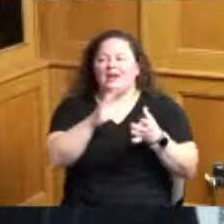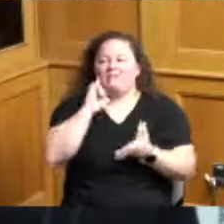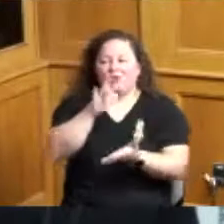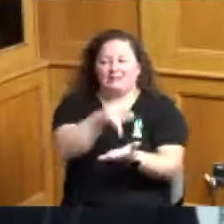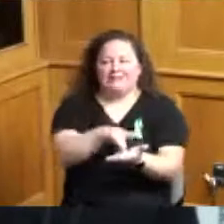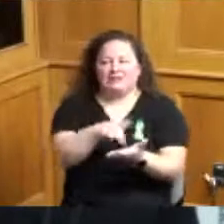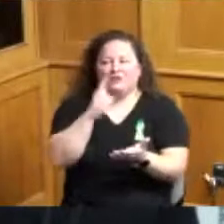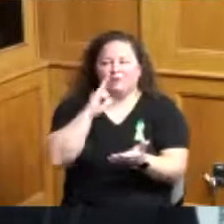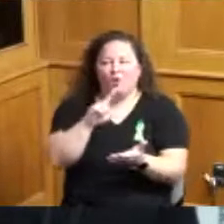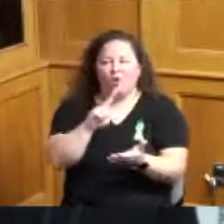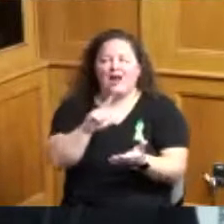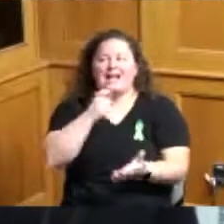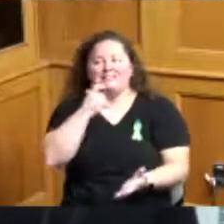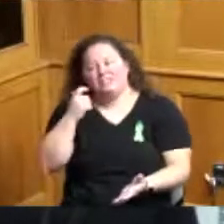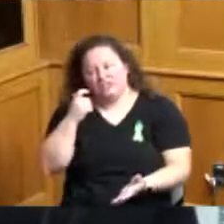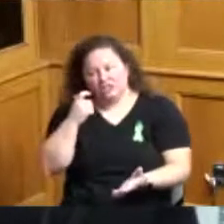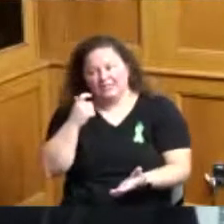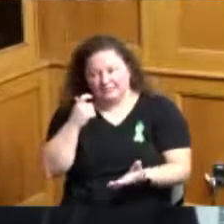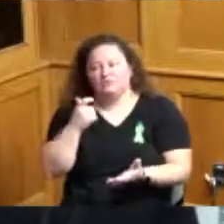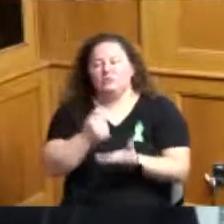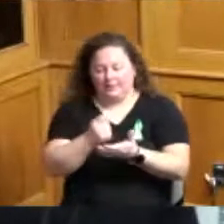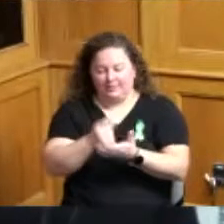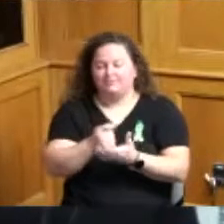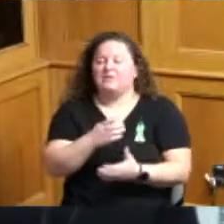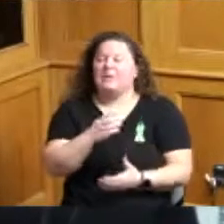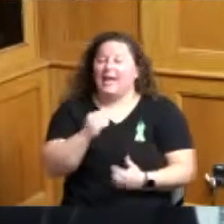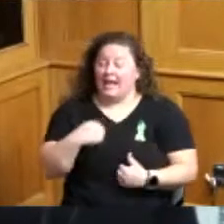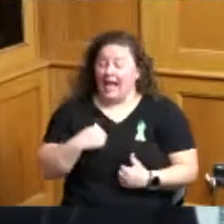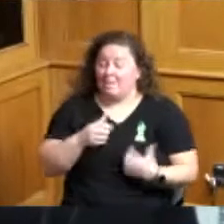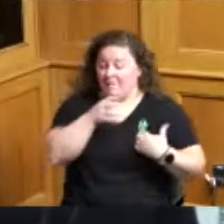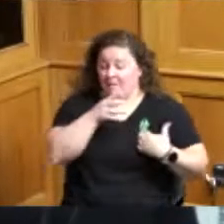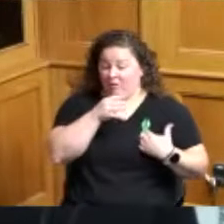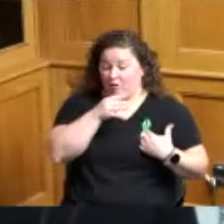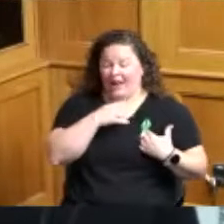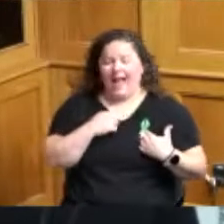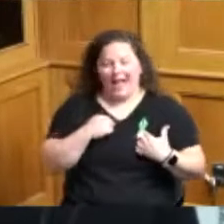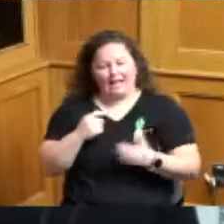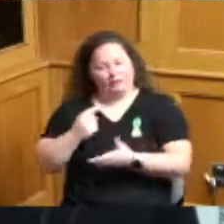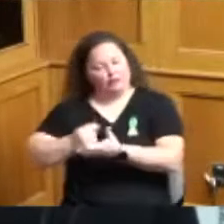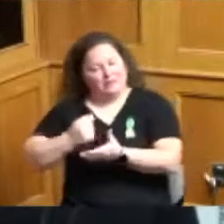and a mother to three beautiful resilient children one of which is graduating this month and will